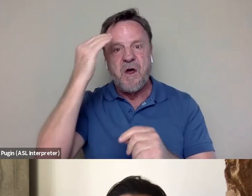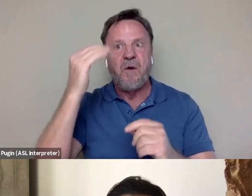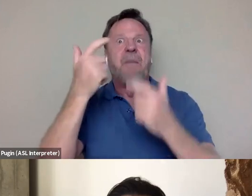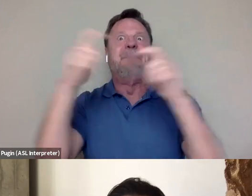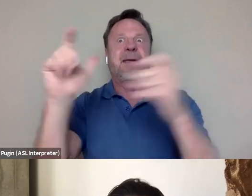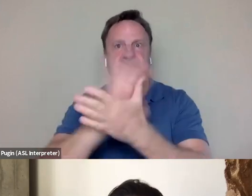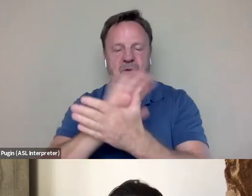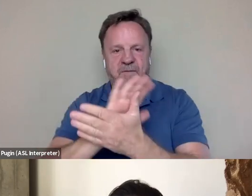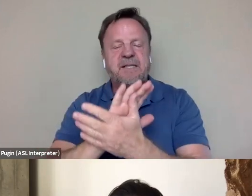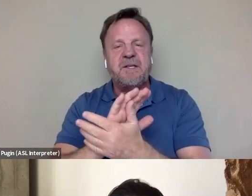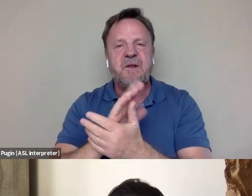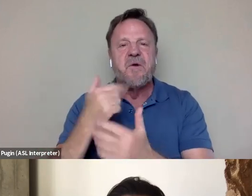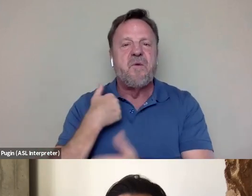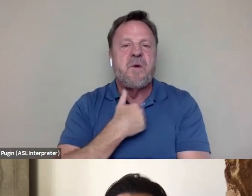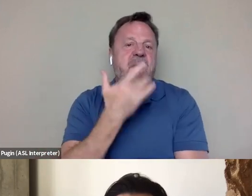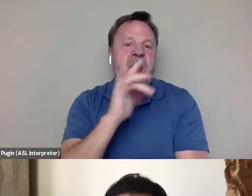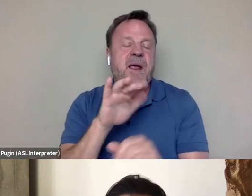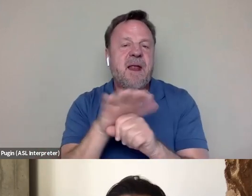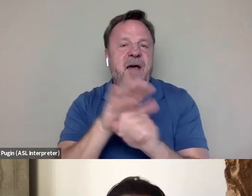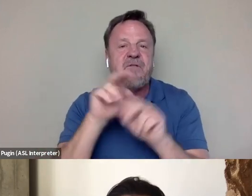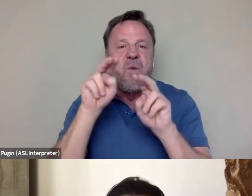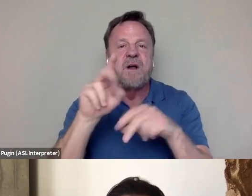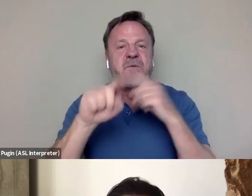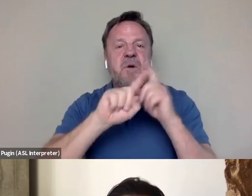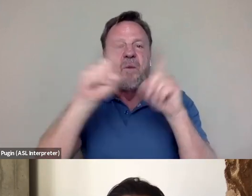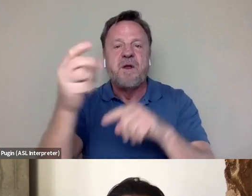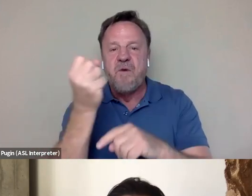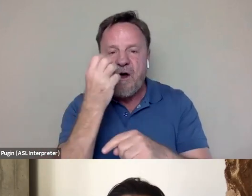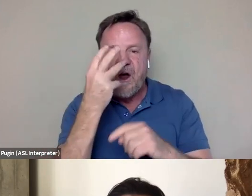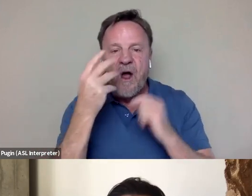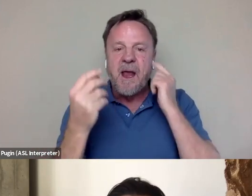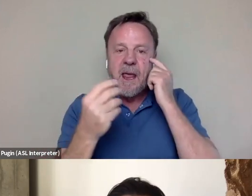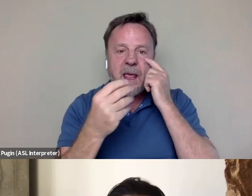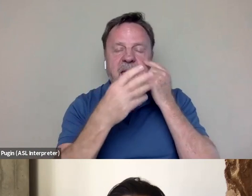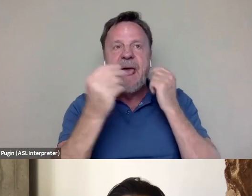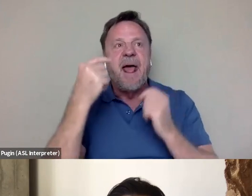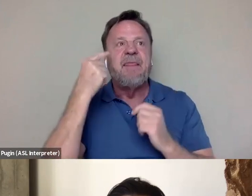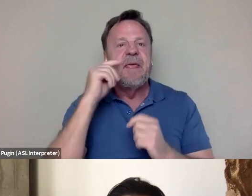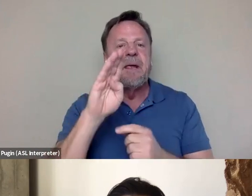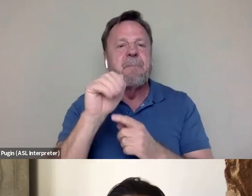we watched it, we were lucky enough to watch it when we went to Hong Kong, which I think Bao, stop me if this is wrong,